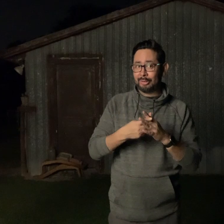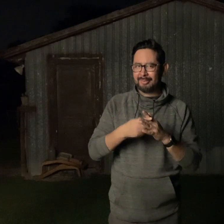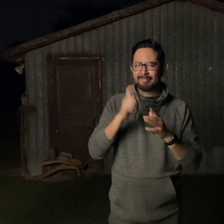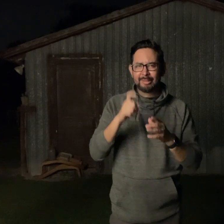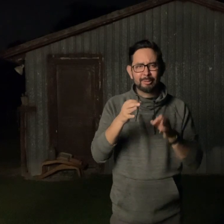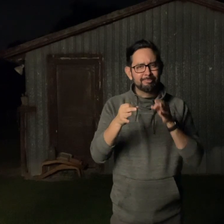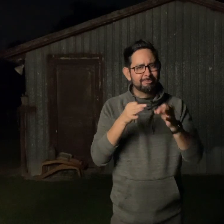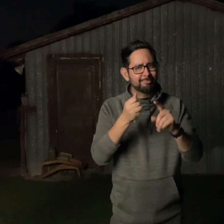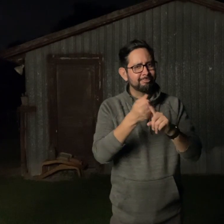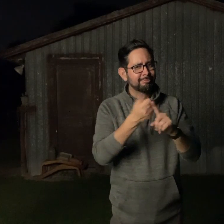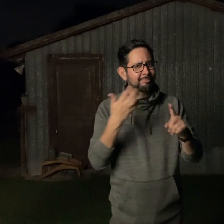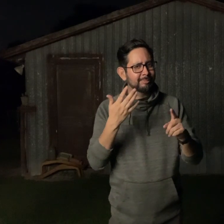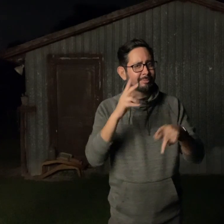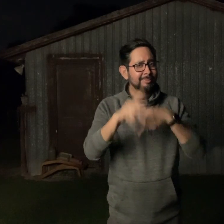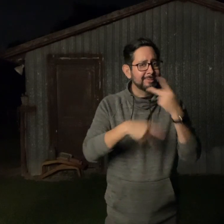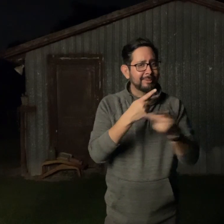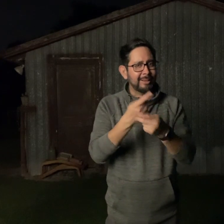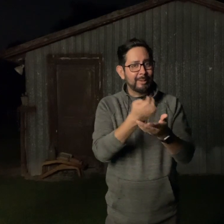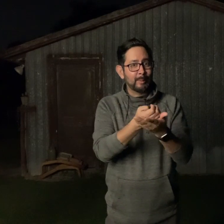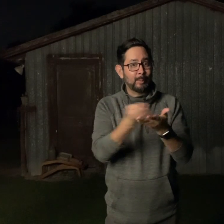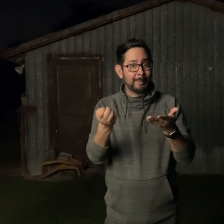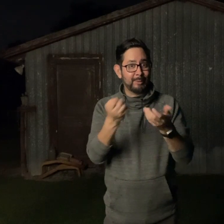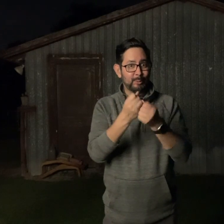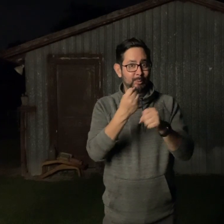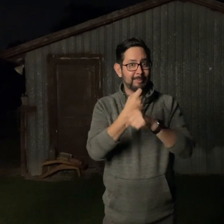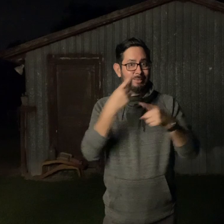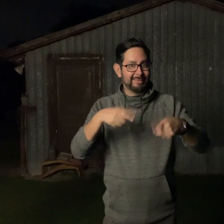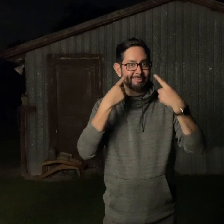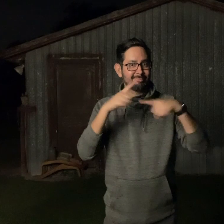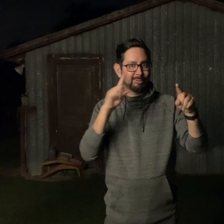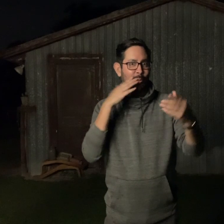Before we get started, I need to explain some things about the types of equipment